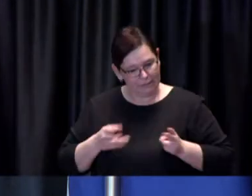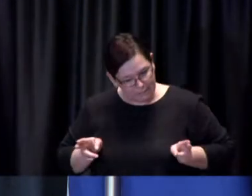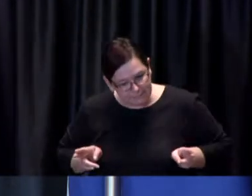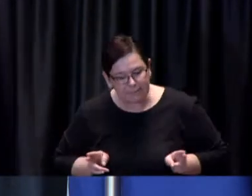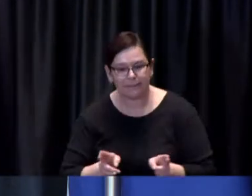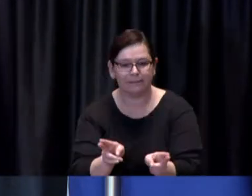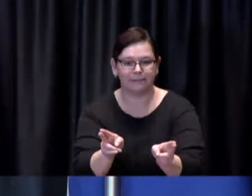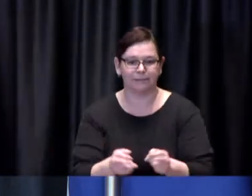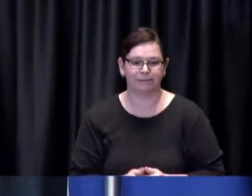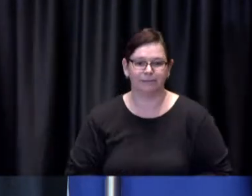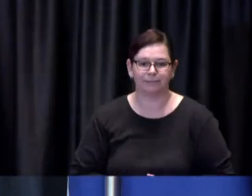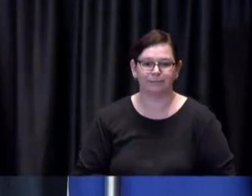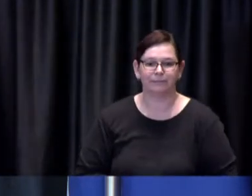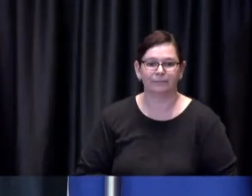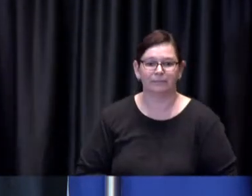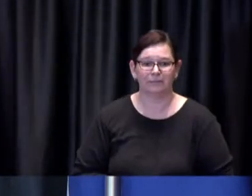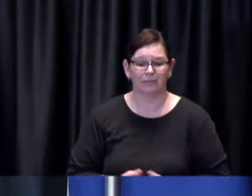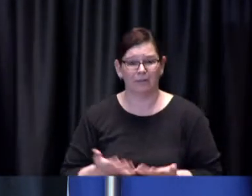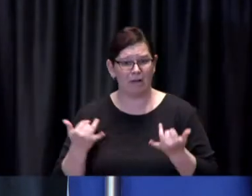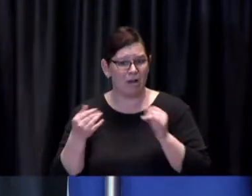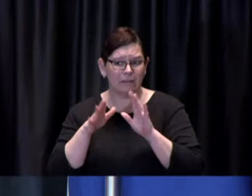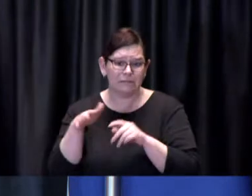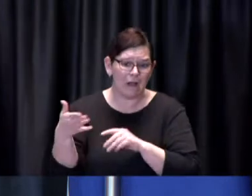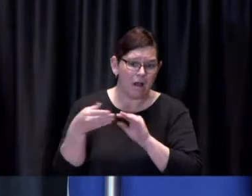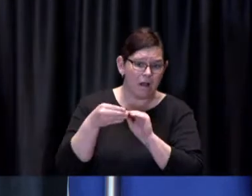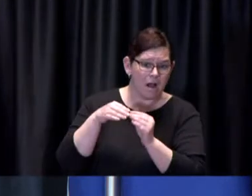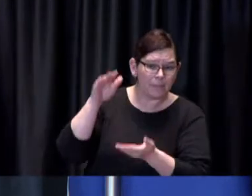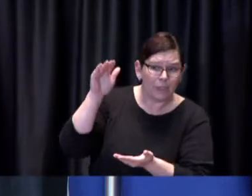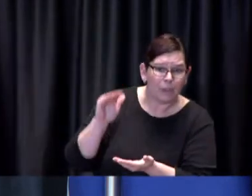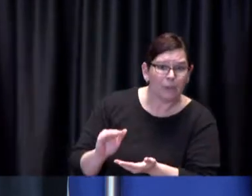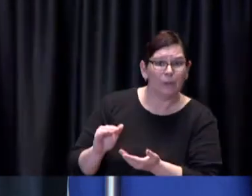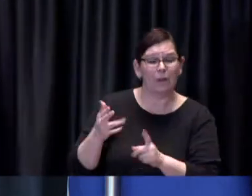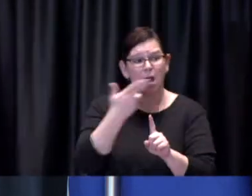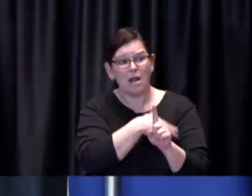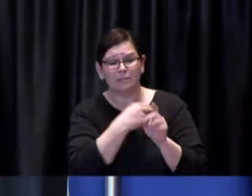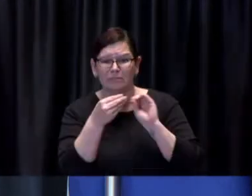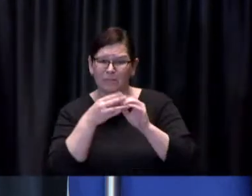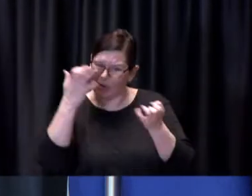and certainly reducing hospitalizations and morbidity related to COVID-19 infections.